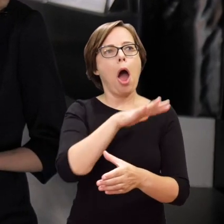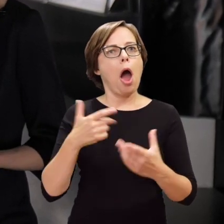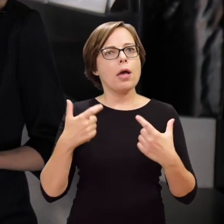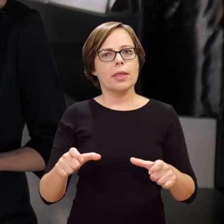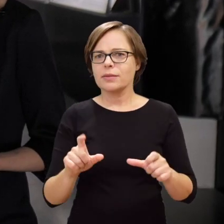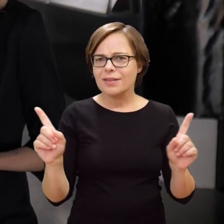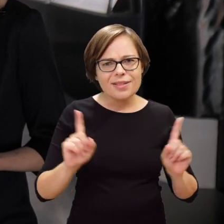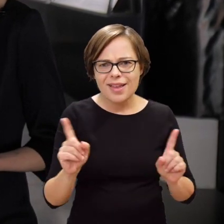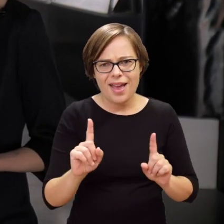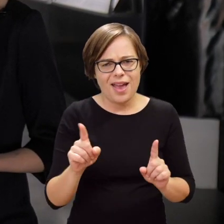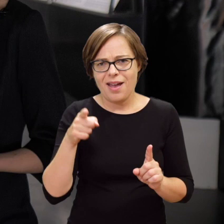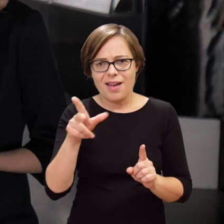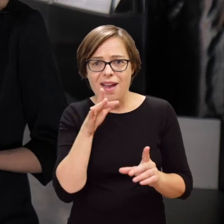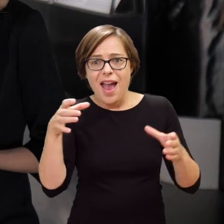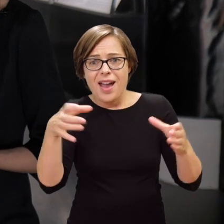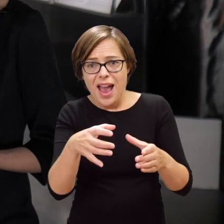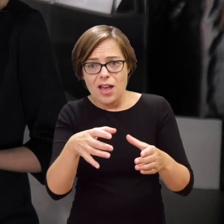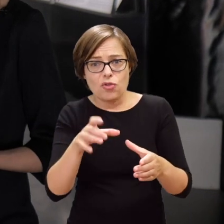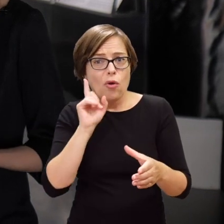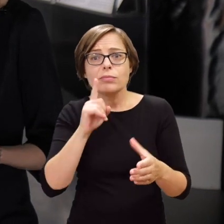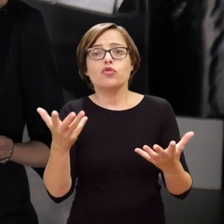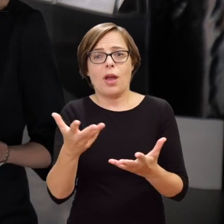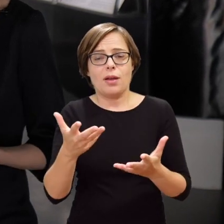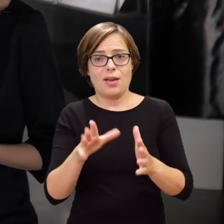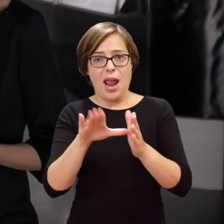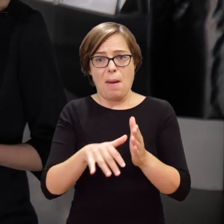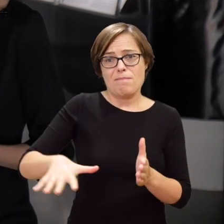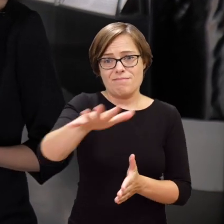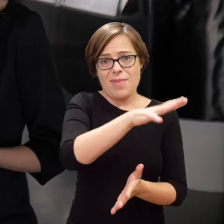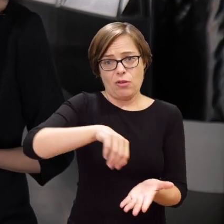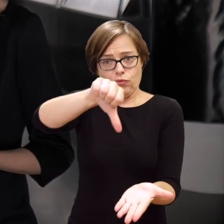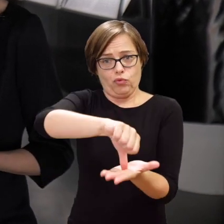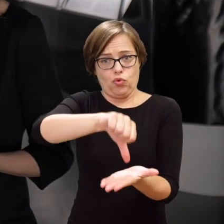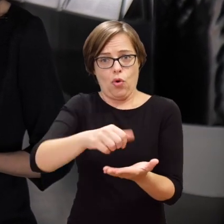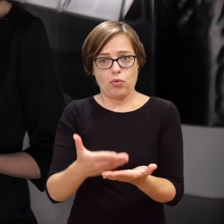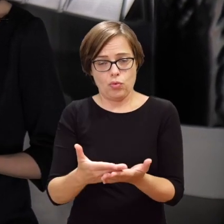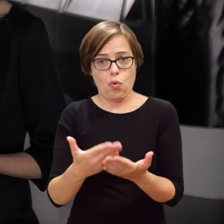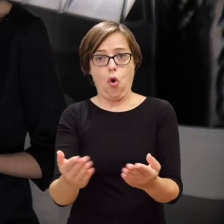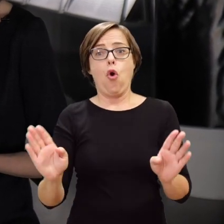The ghetto was in the very middle of the city, everyday life continued behind the wall.